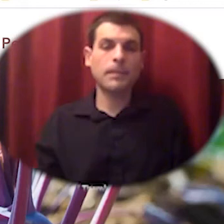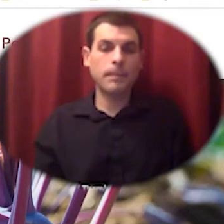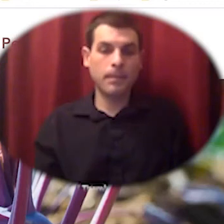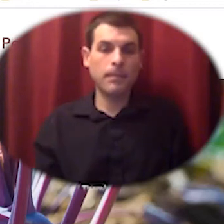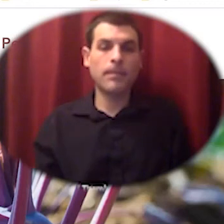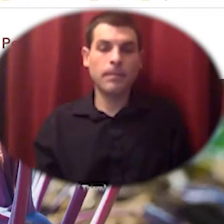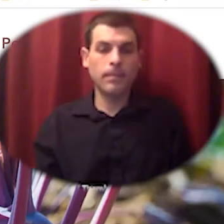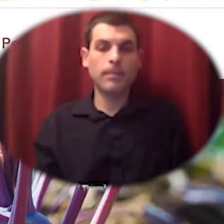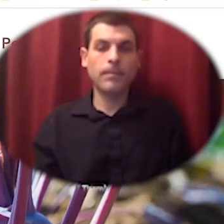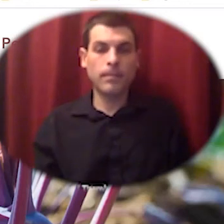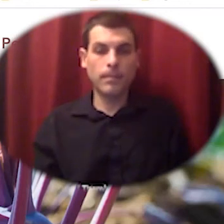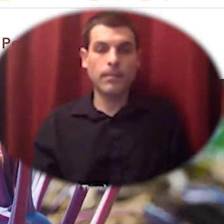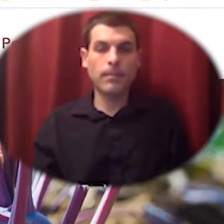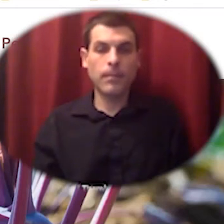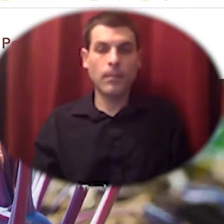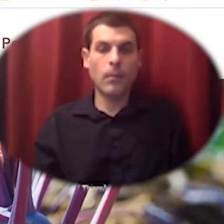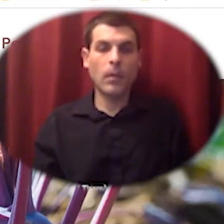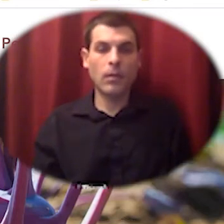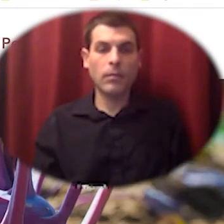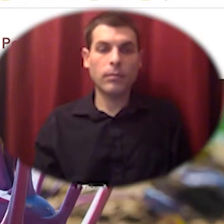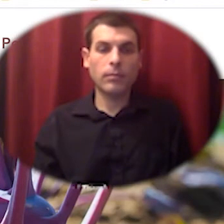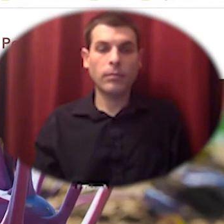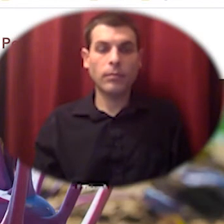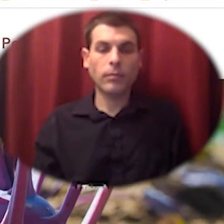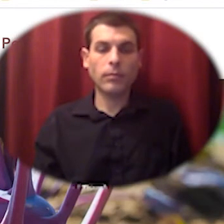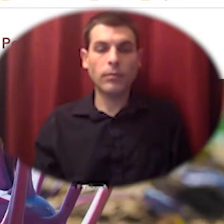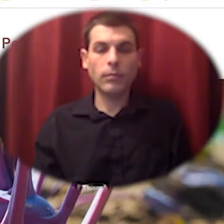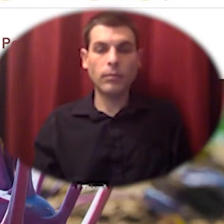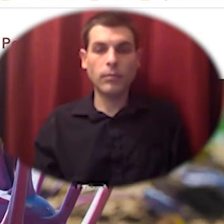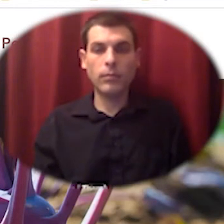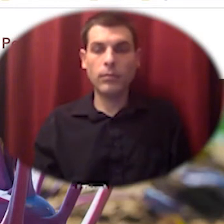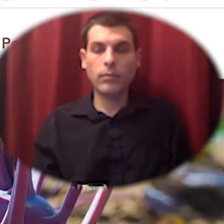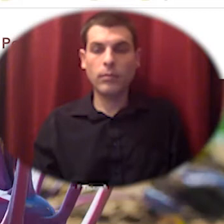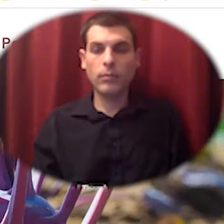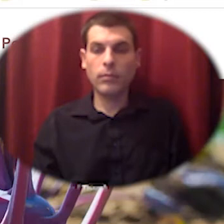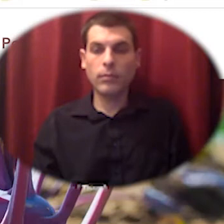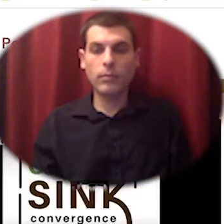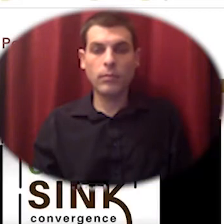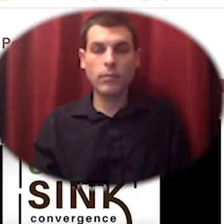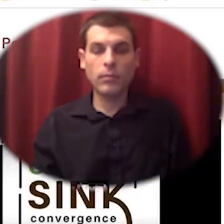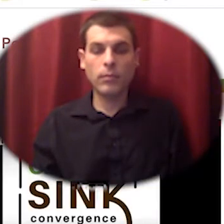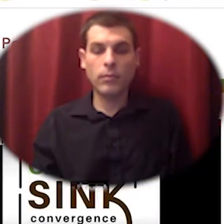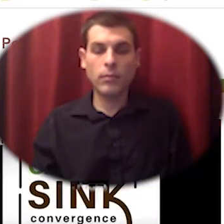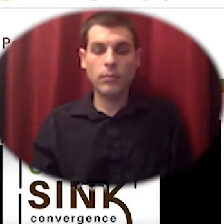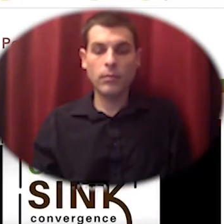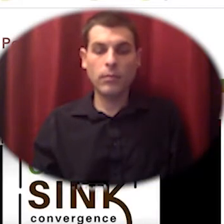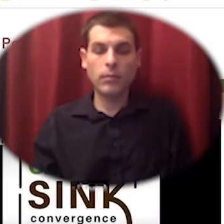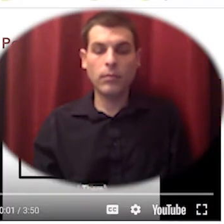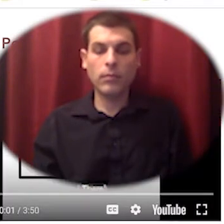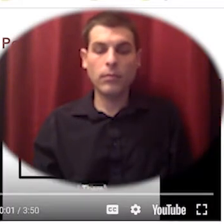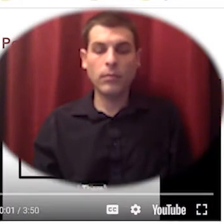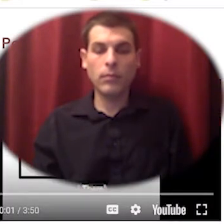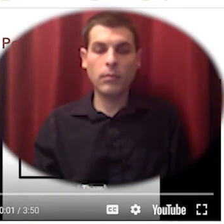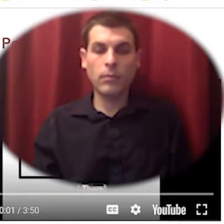the the con the convergence was the first indigenous led